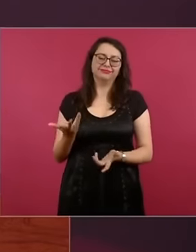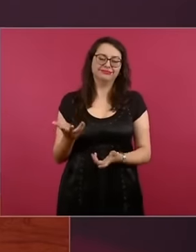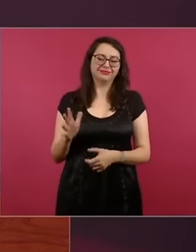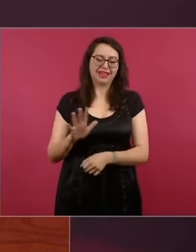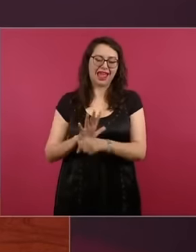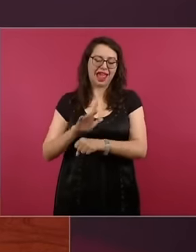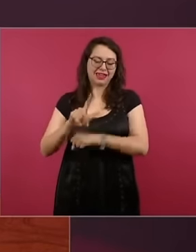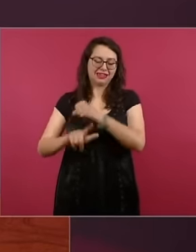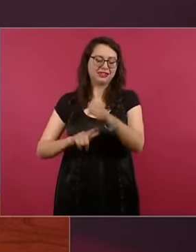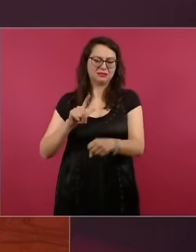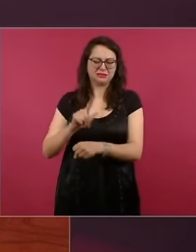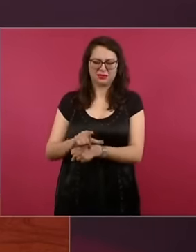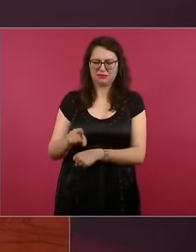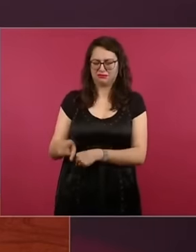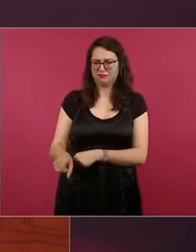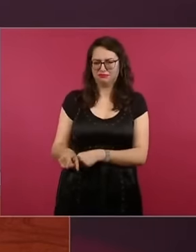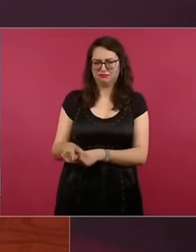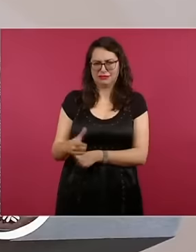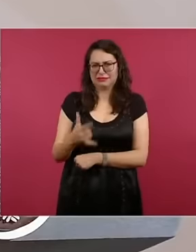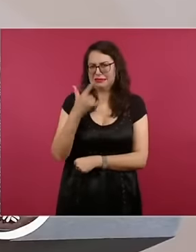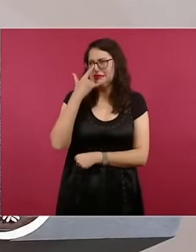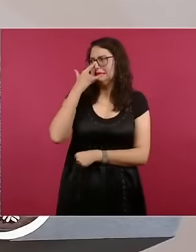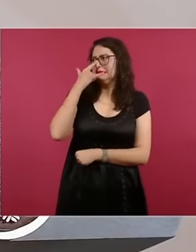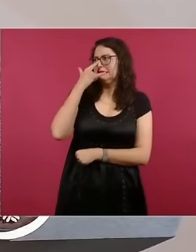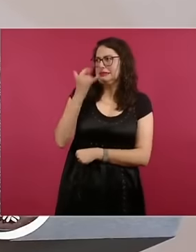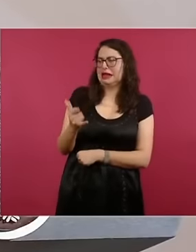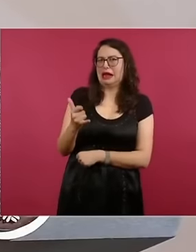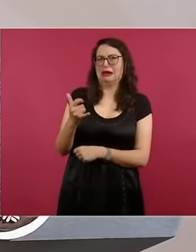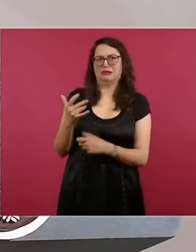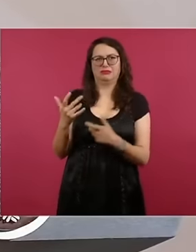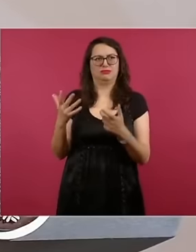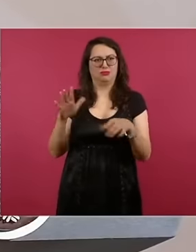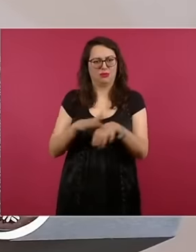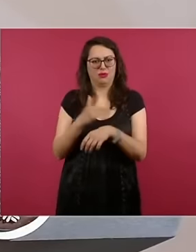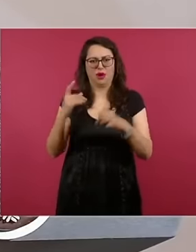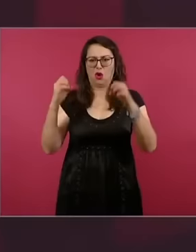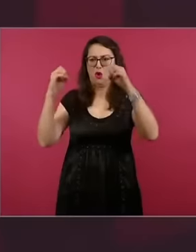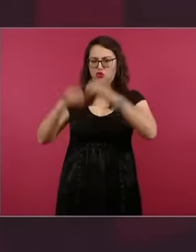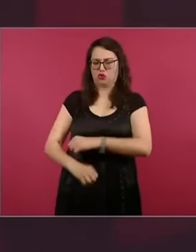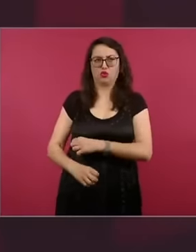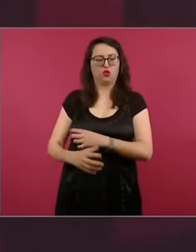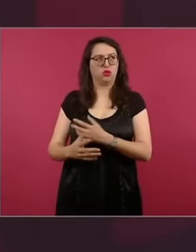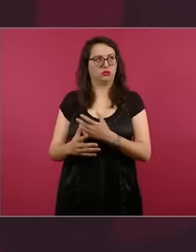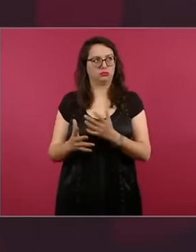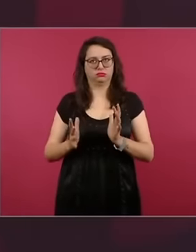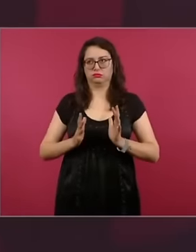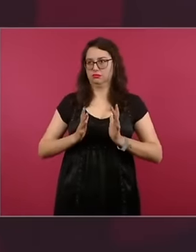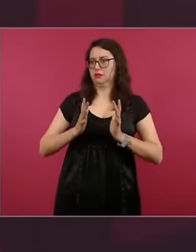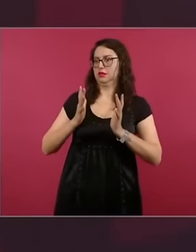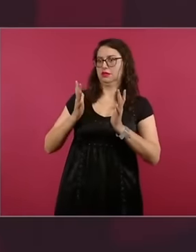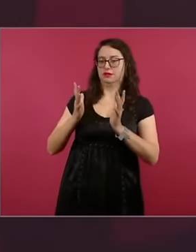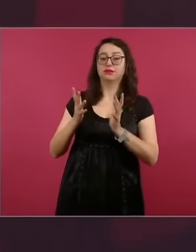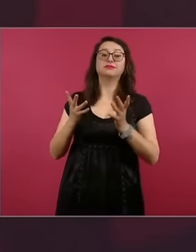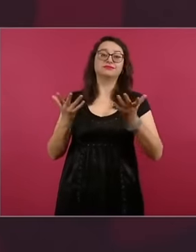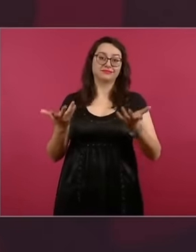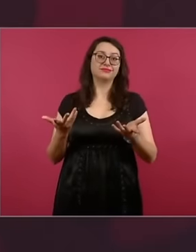light is changing, demonstrating how biologically important the sun and the day and night cycles are for all